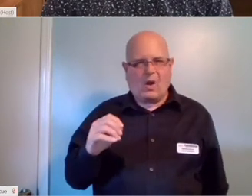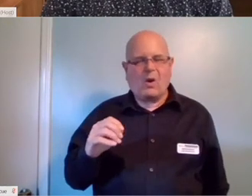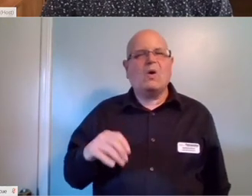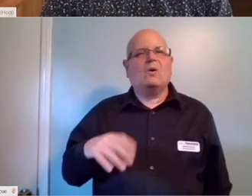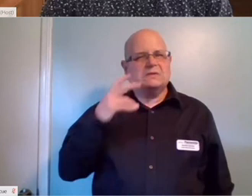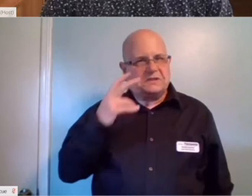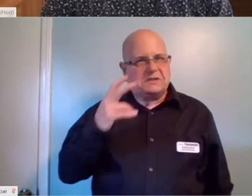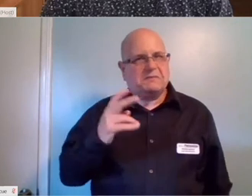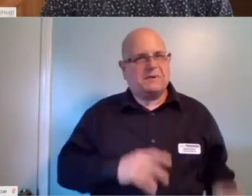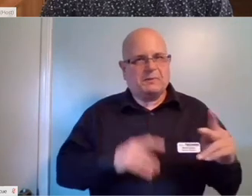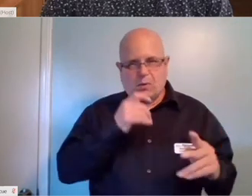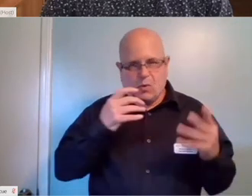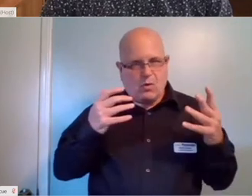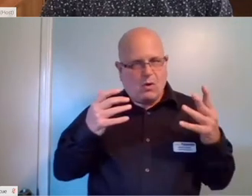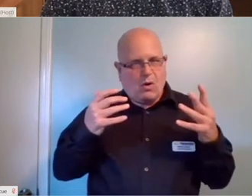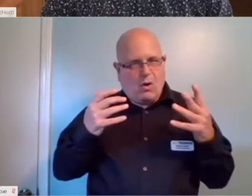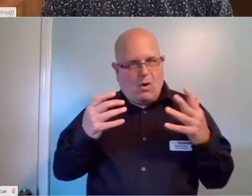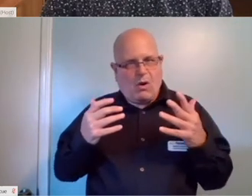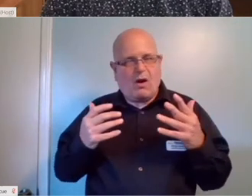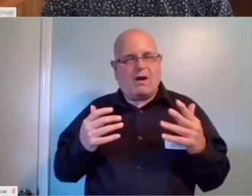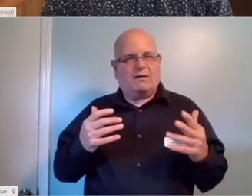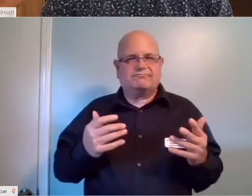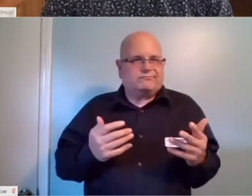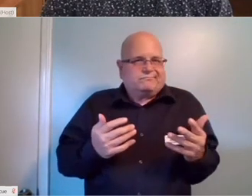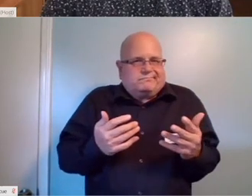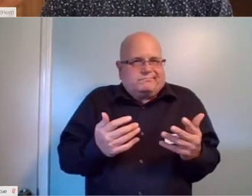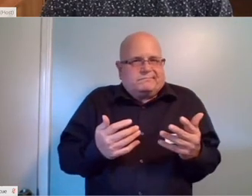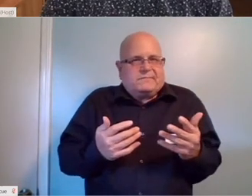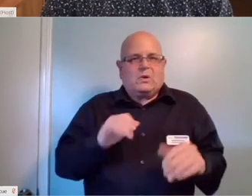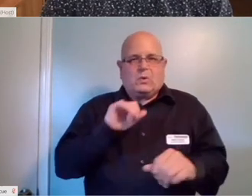for people that are already able to do these tasks around the house but they don't really